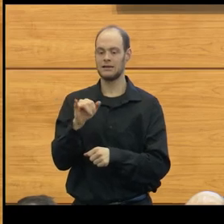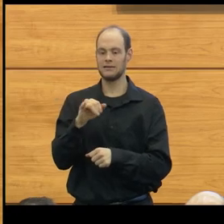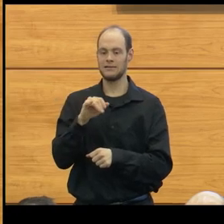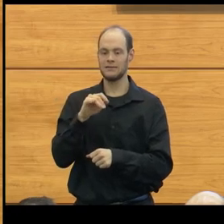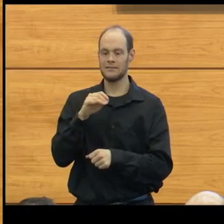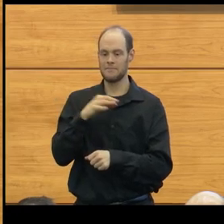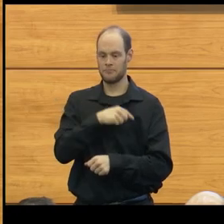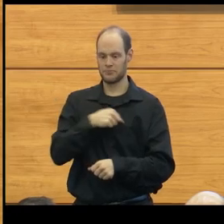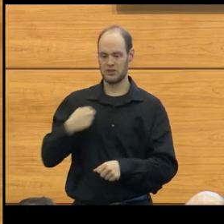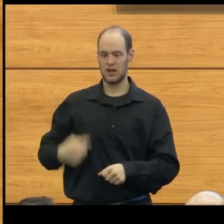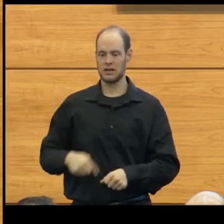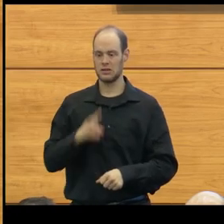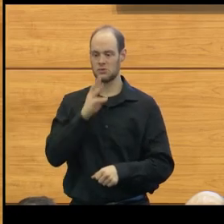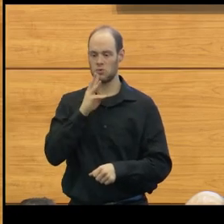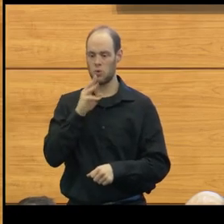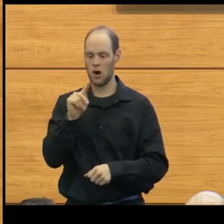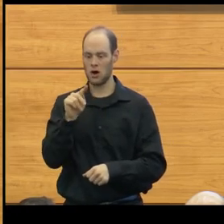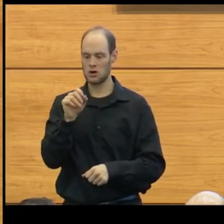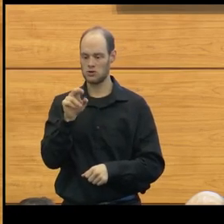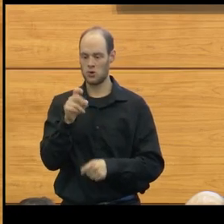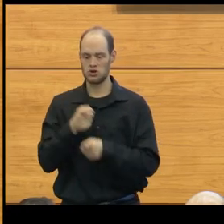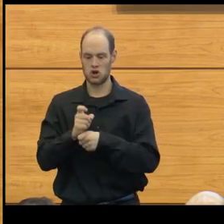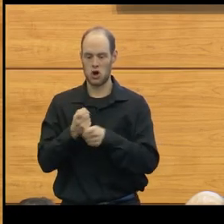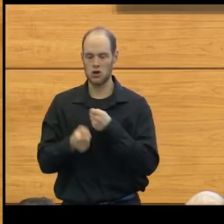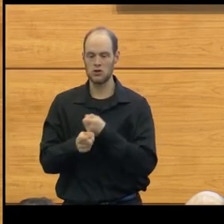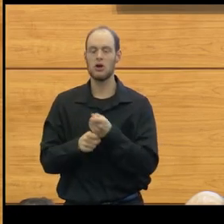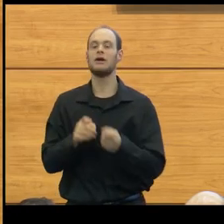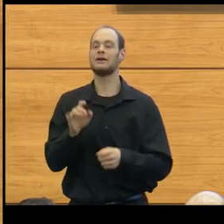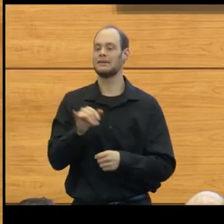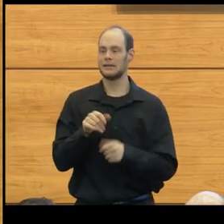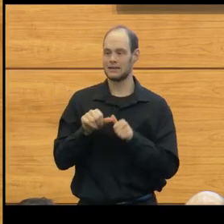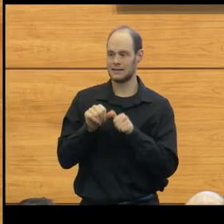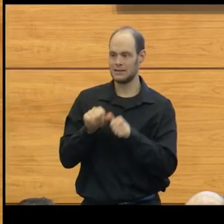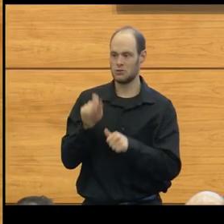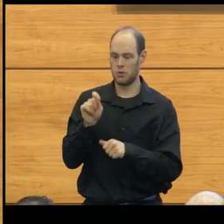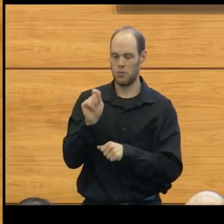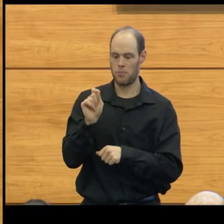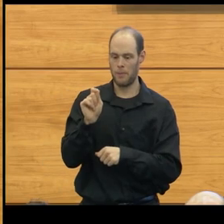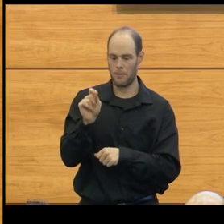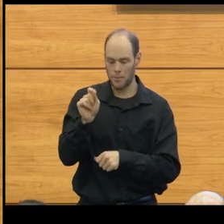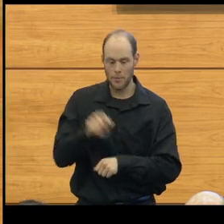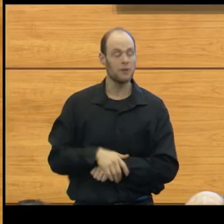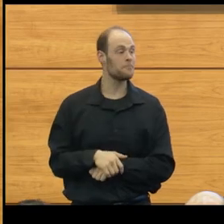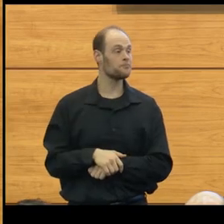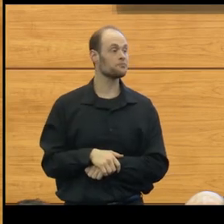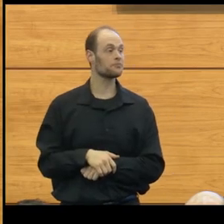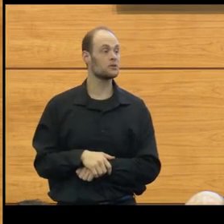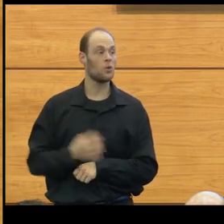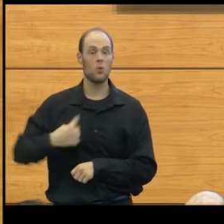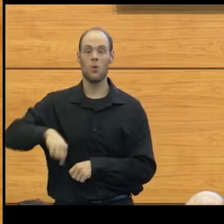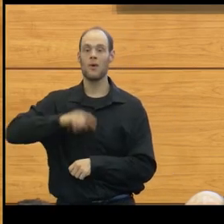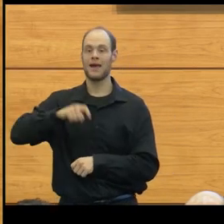if that is stuck. It's someone sort of poking continuously at it. And so, sometimes we have to create systems